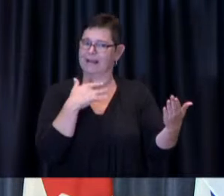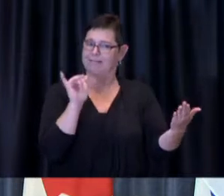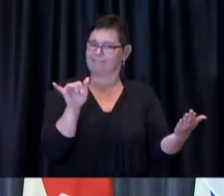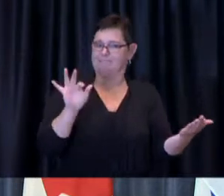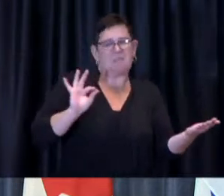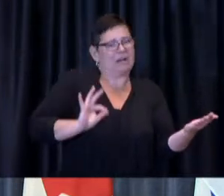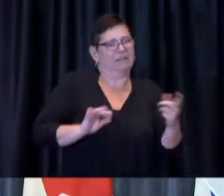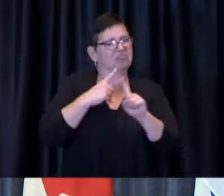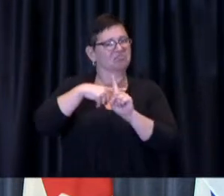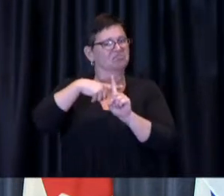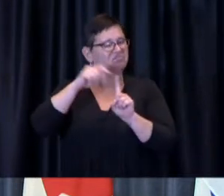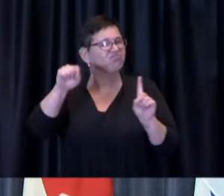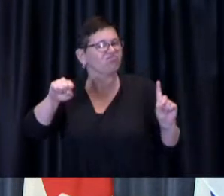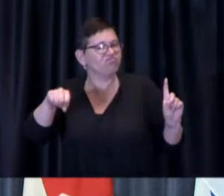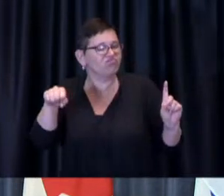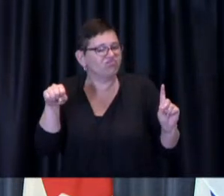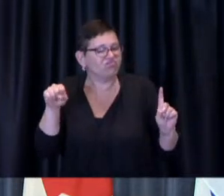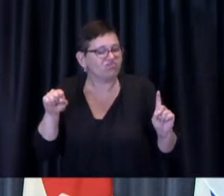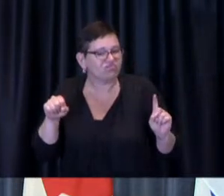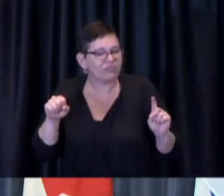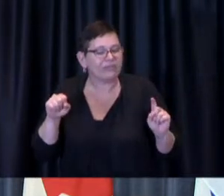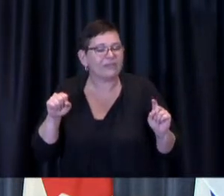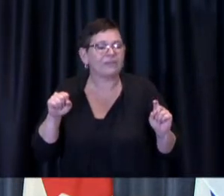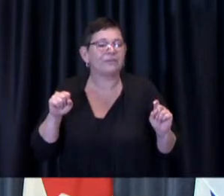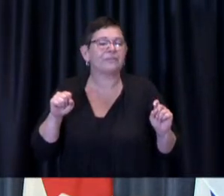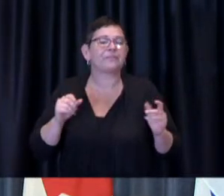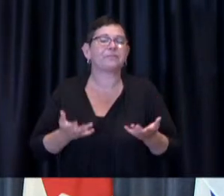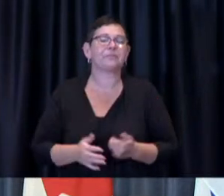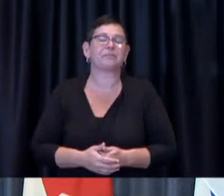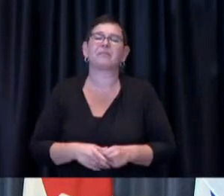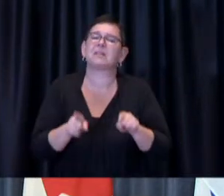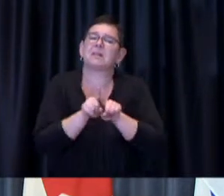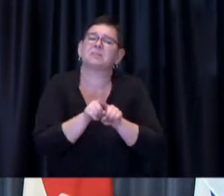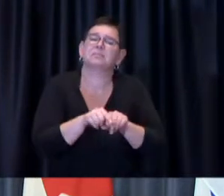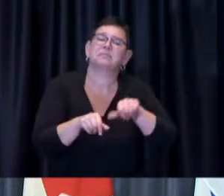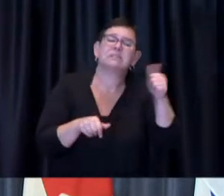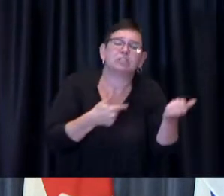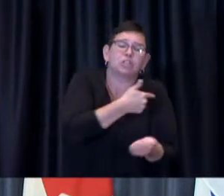just like with all other immunizations like to have a record of that which they've already